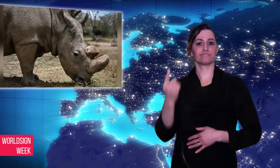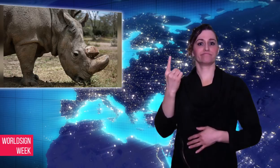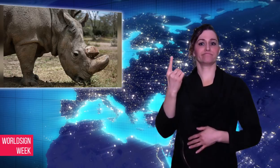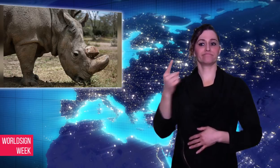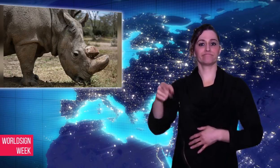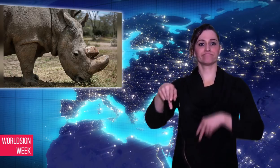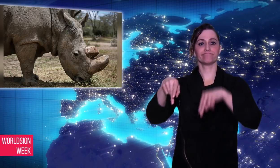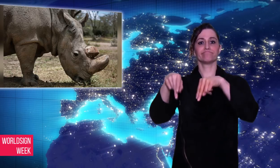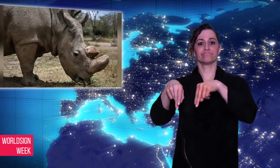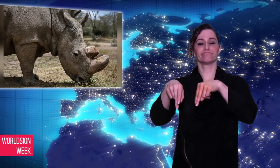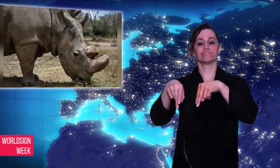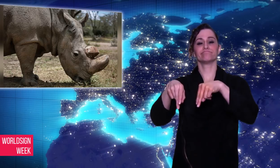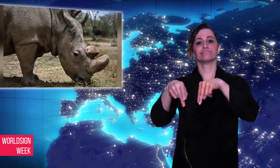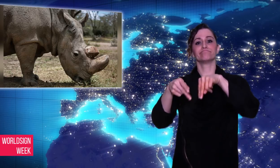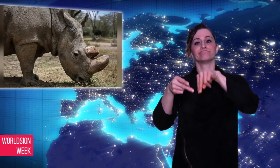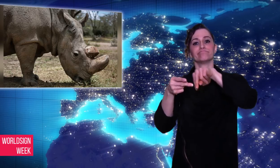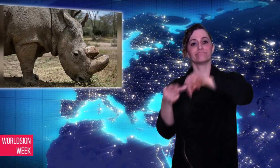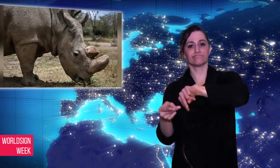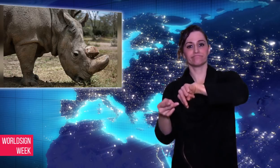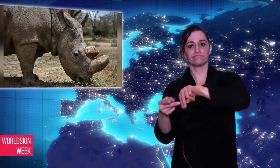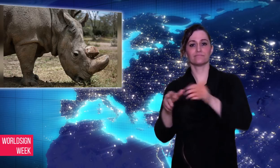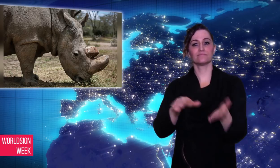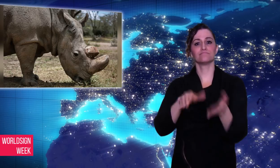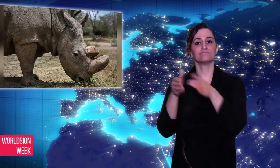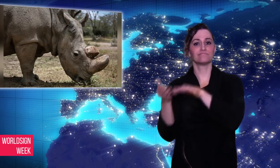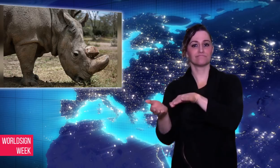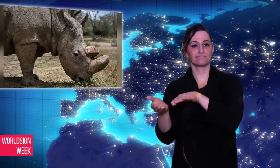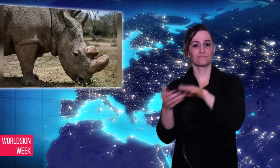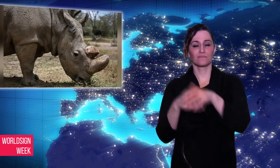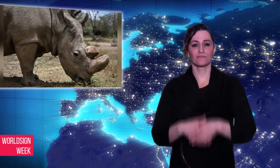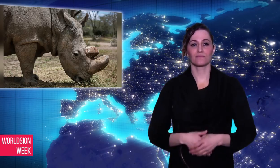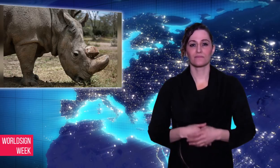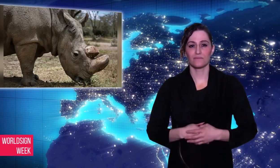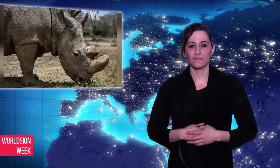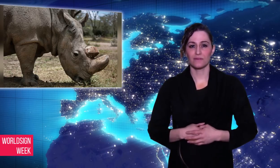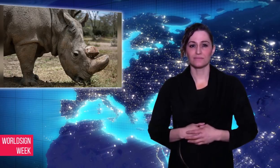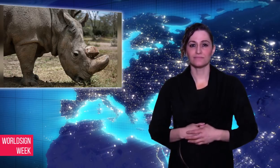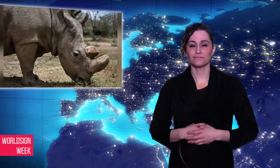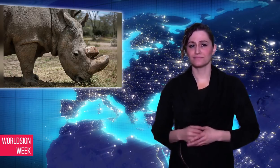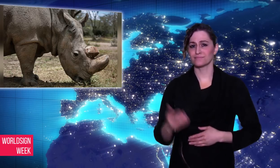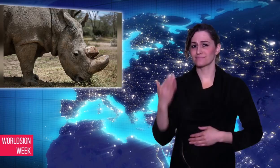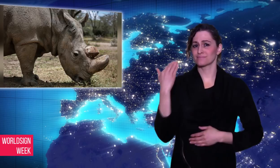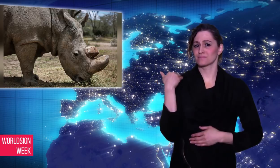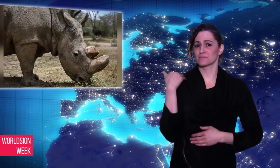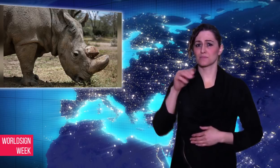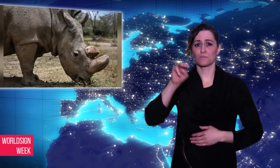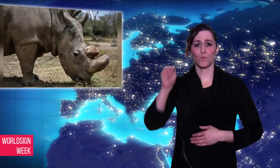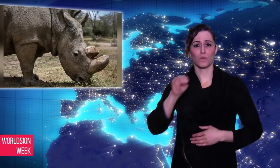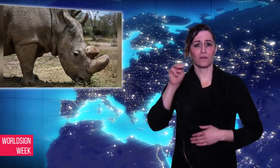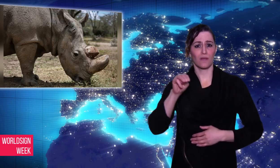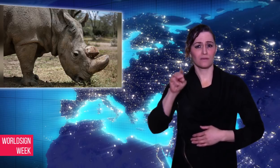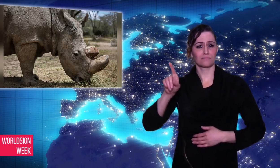On Monday, the world’s last male